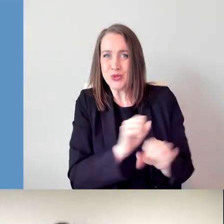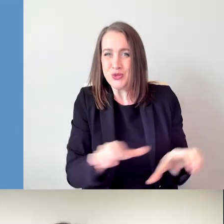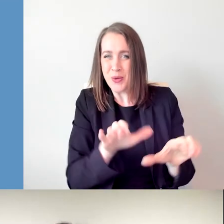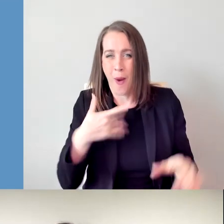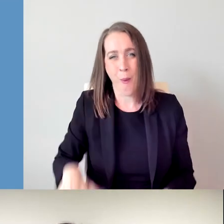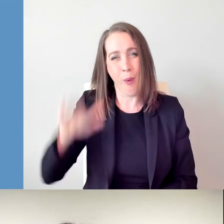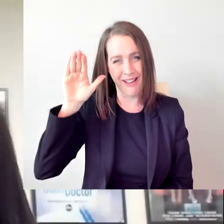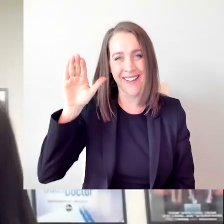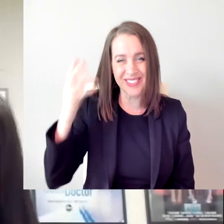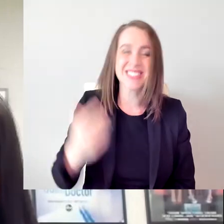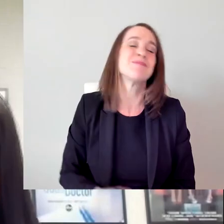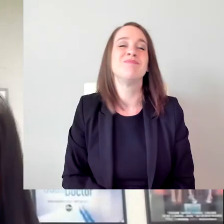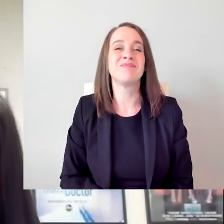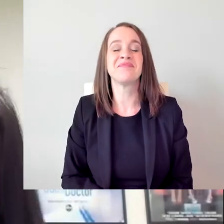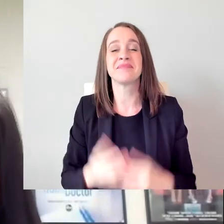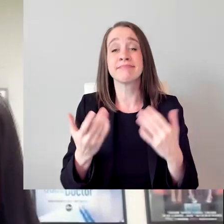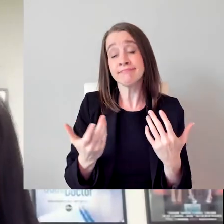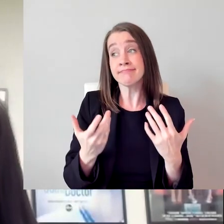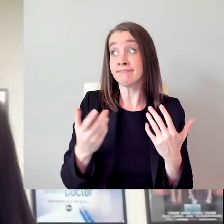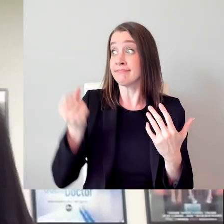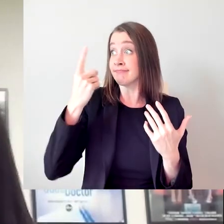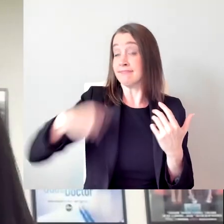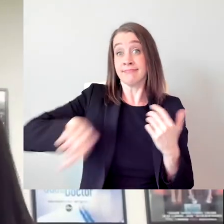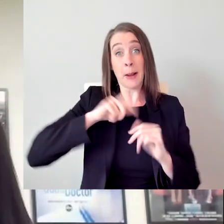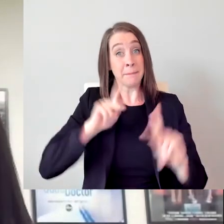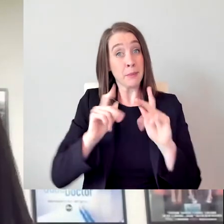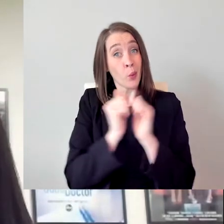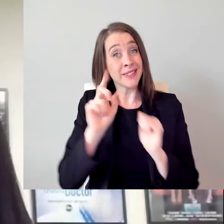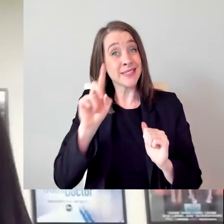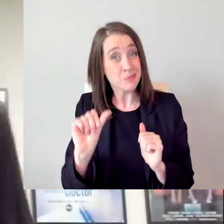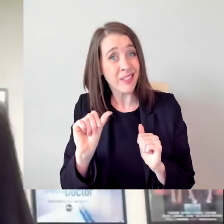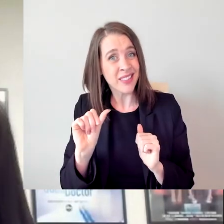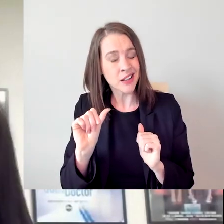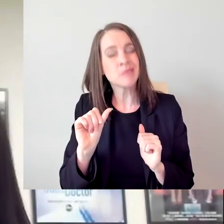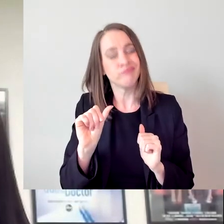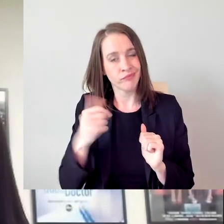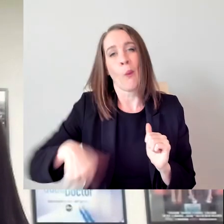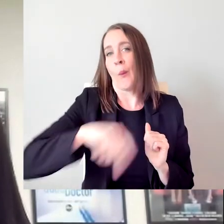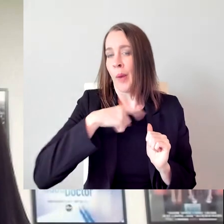And I think for people with disabilities, we do have to work way harder than others